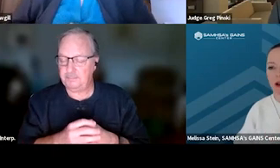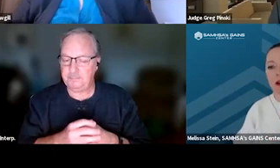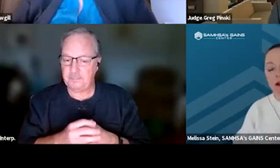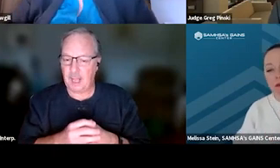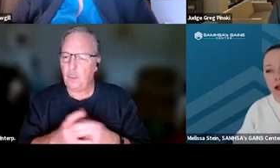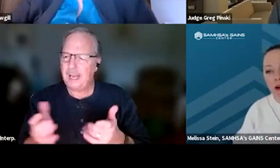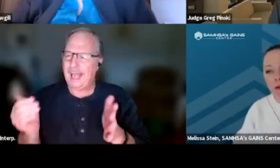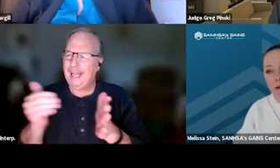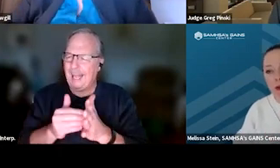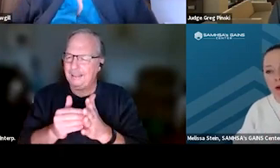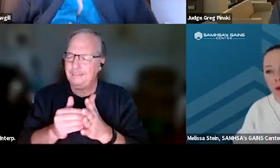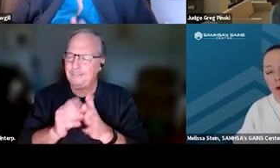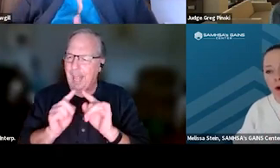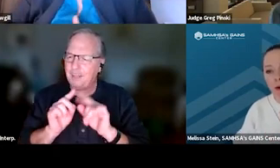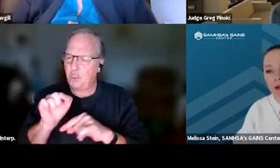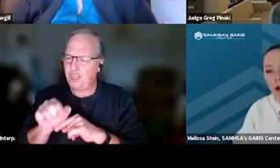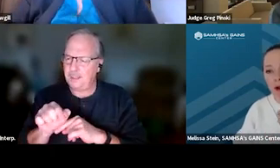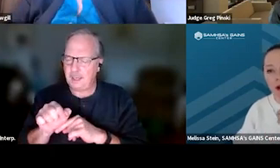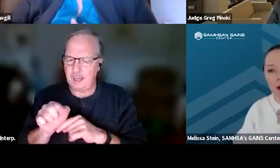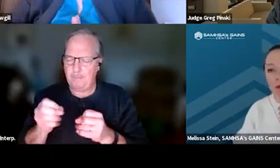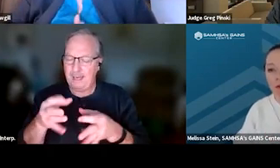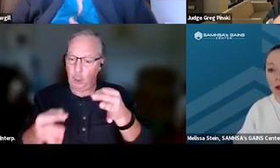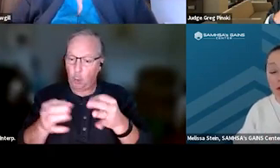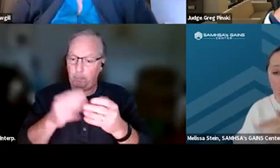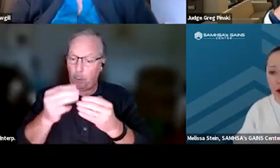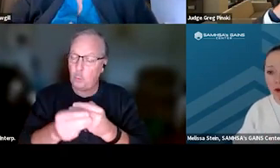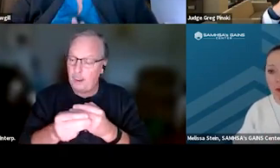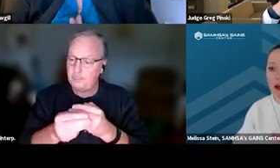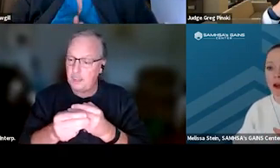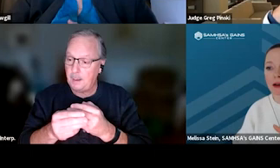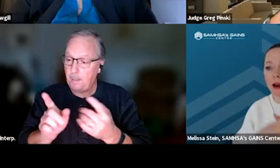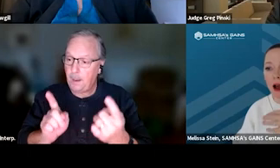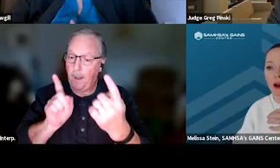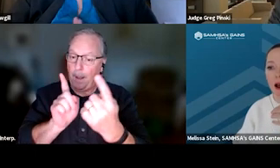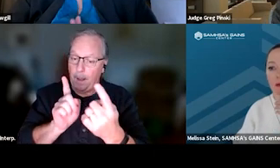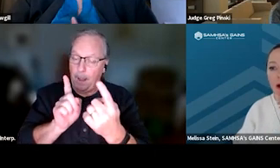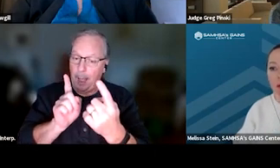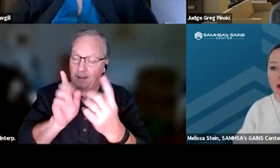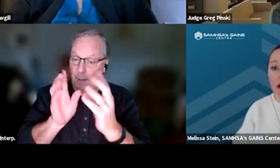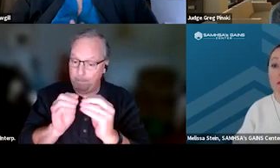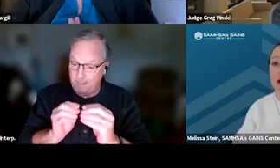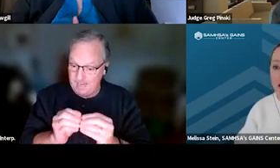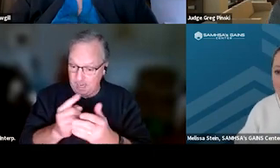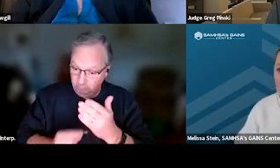and many court programs might meet every other week and not have immediacy